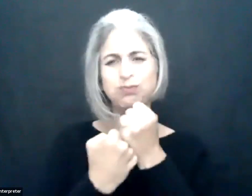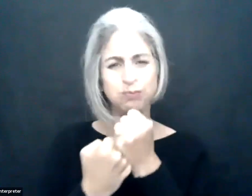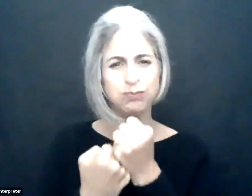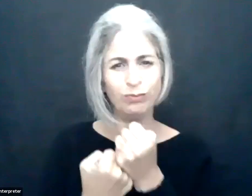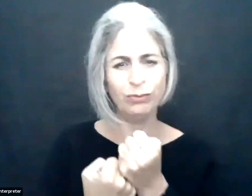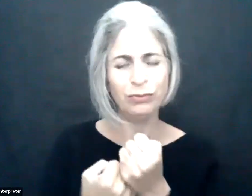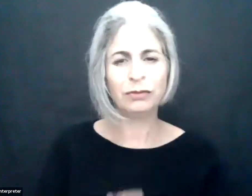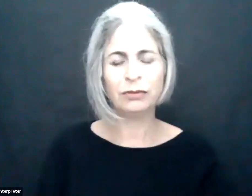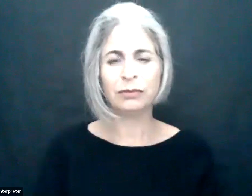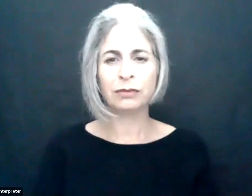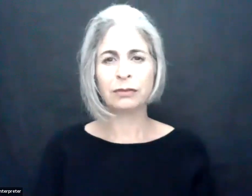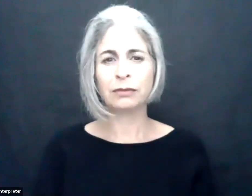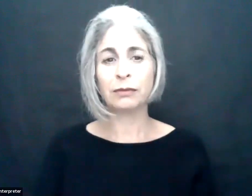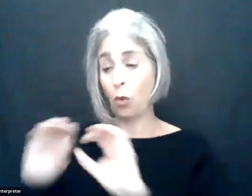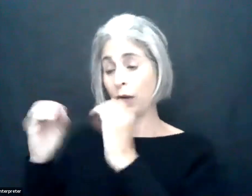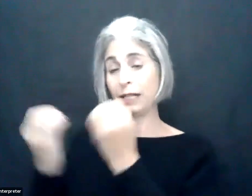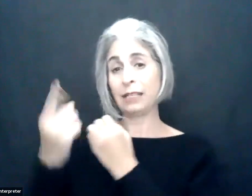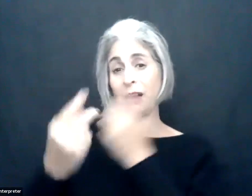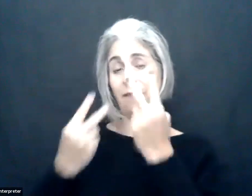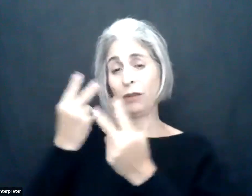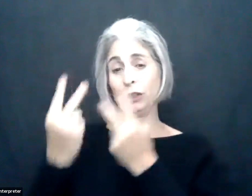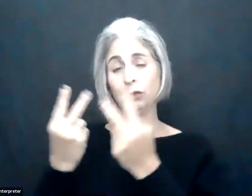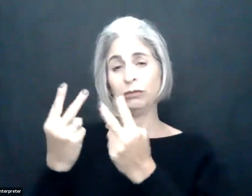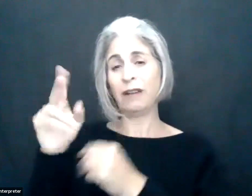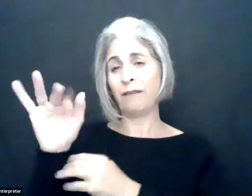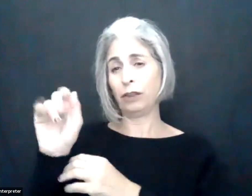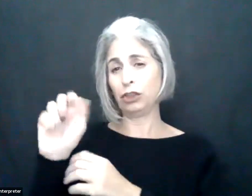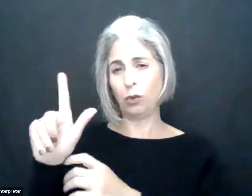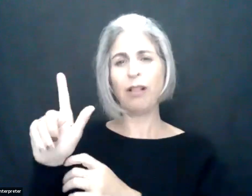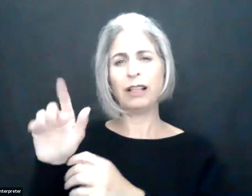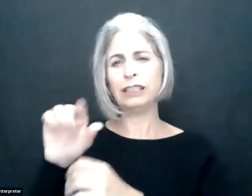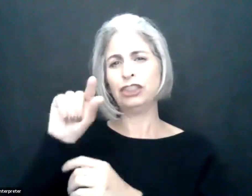from around the world.